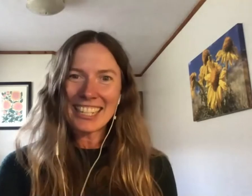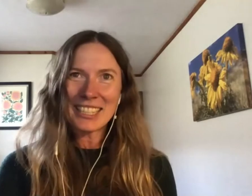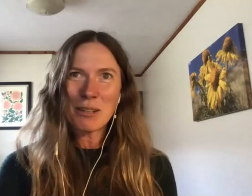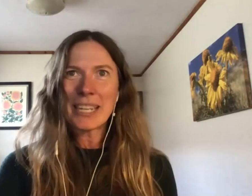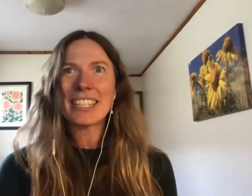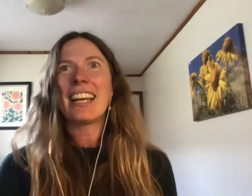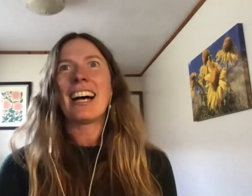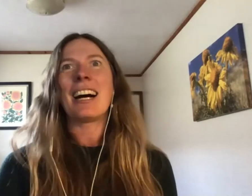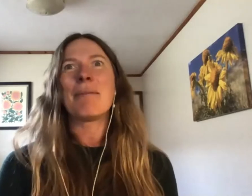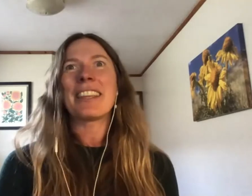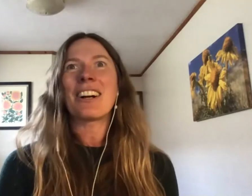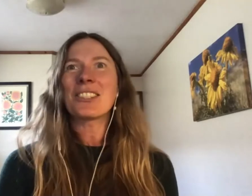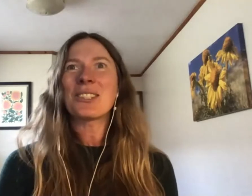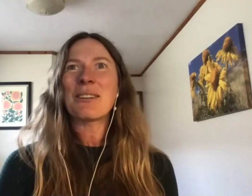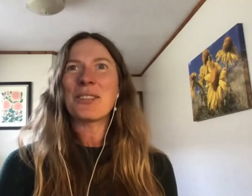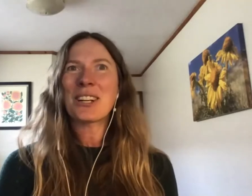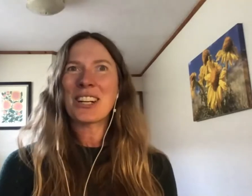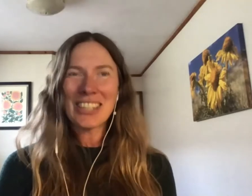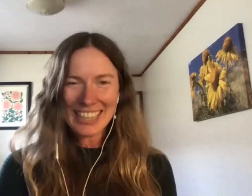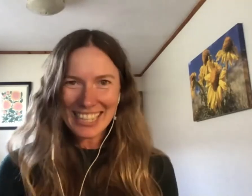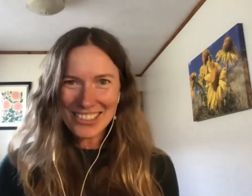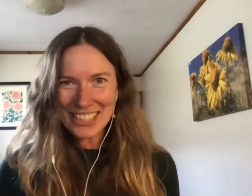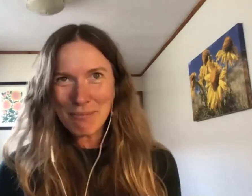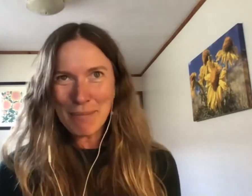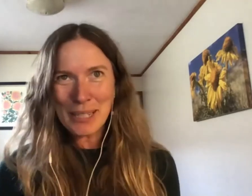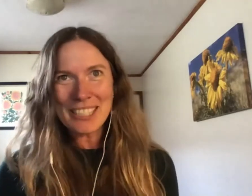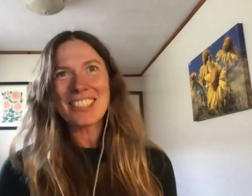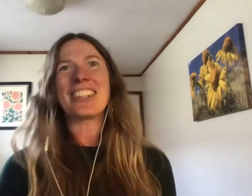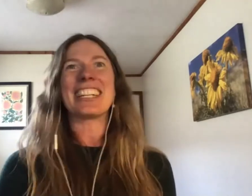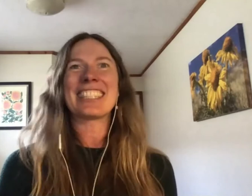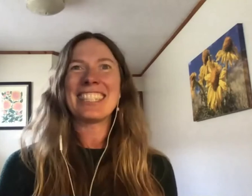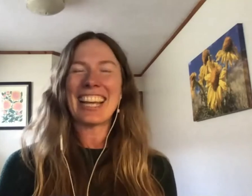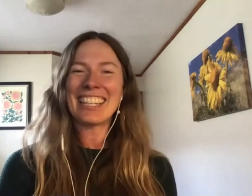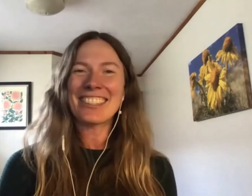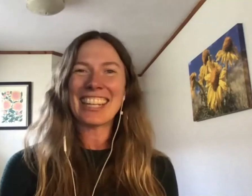a little bit. There are also a few current Land Trust members joining us today, so I'd